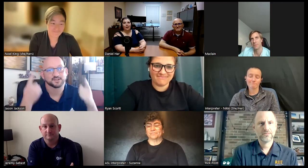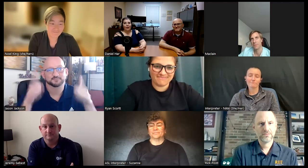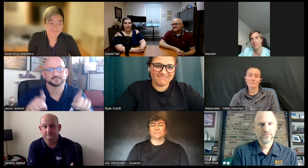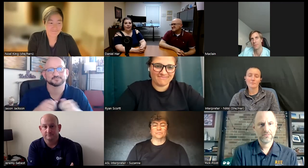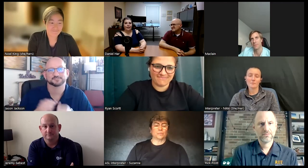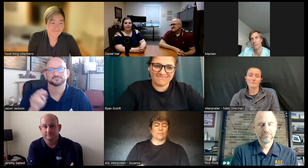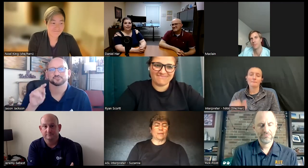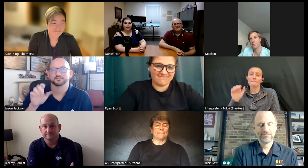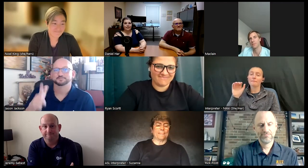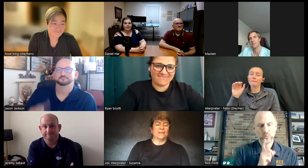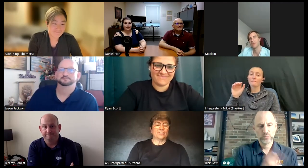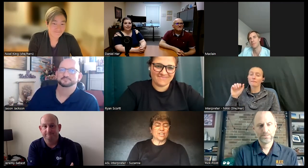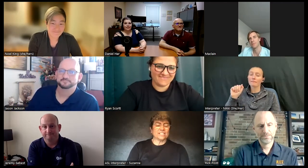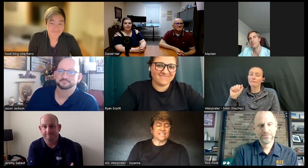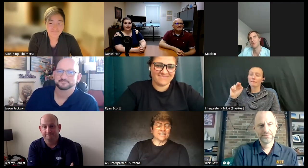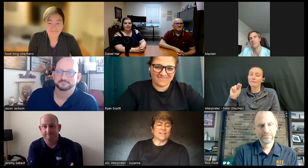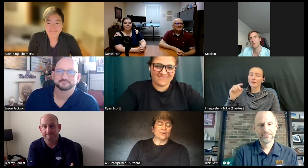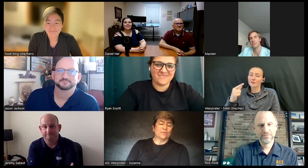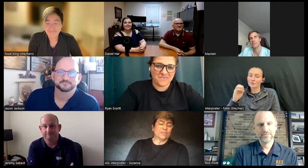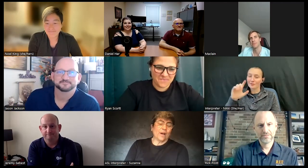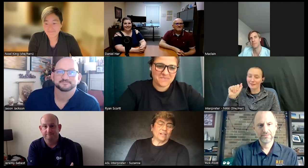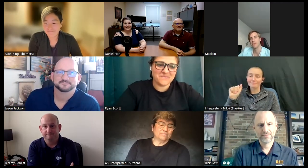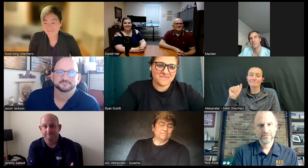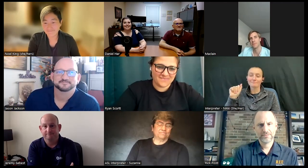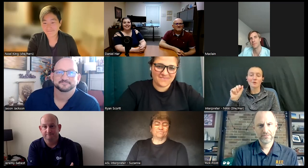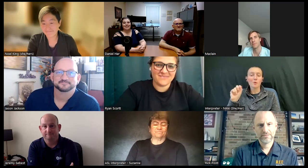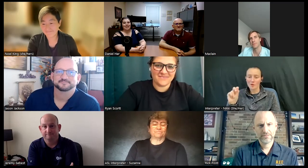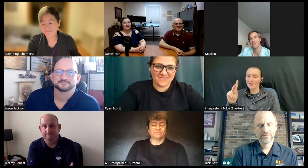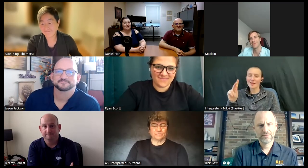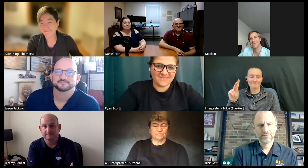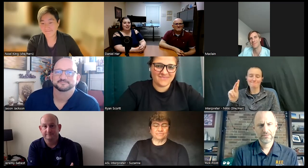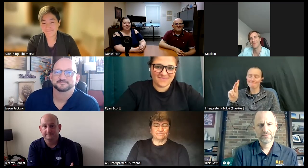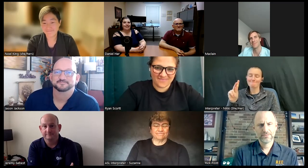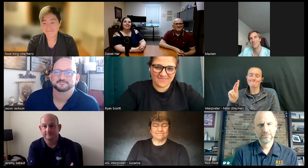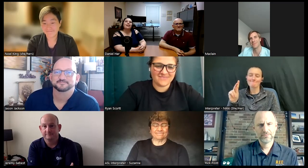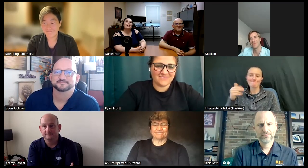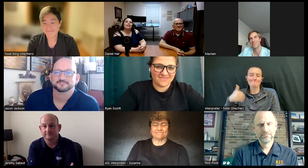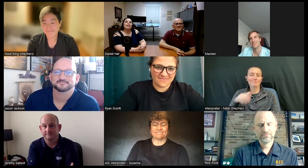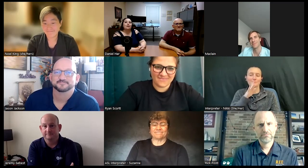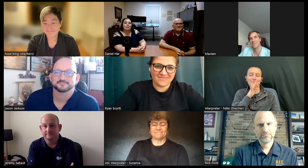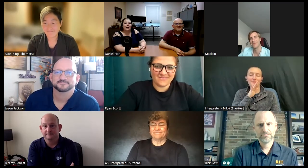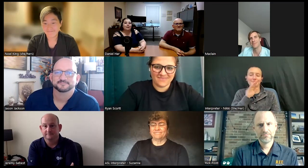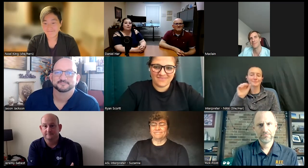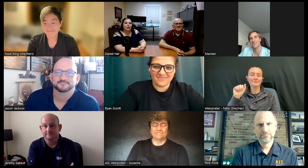okay and Jason says I agree with Noel Mrs Angela speaking thank you panelists